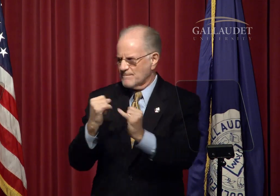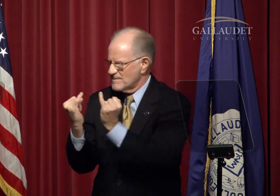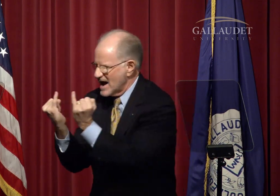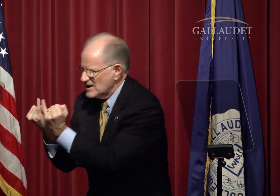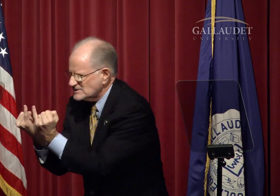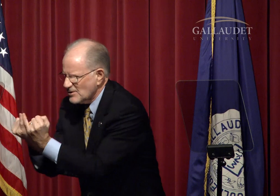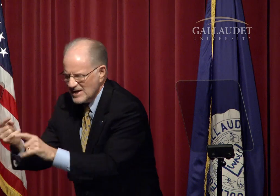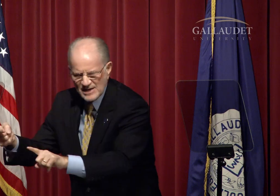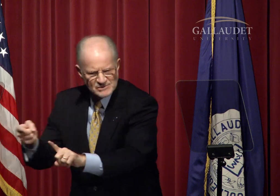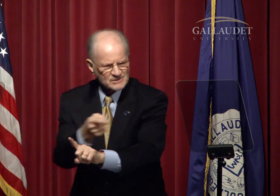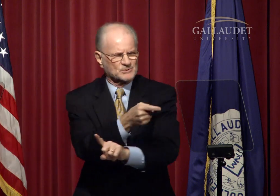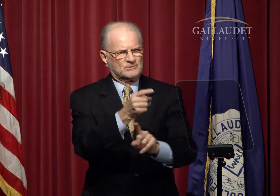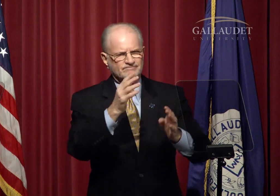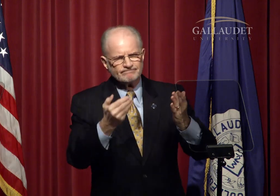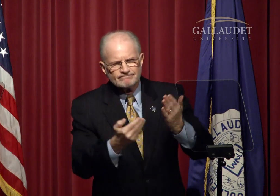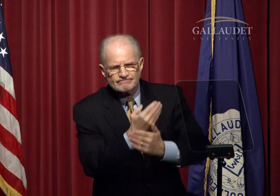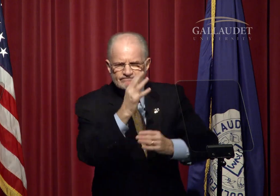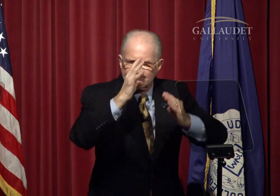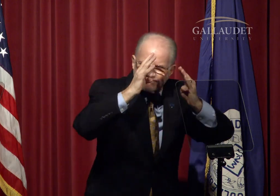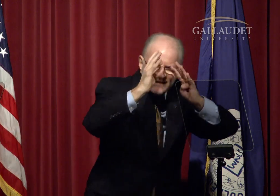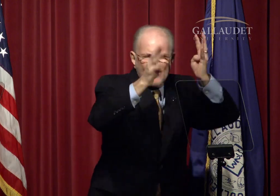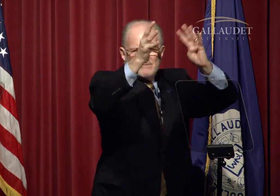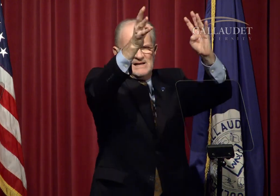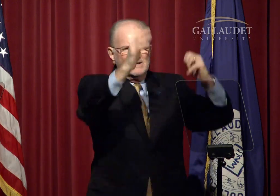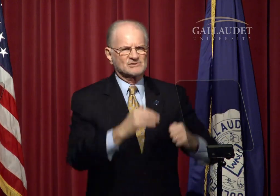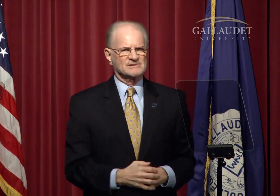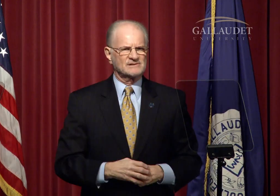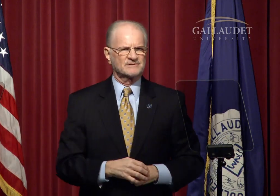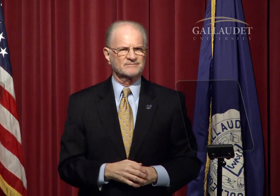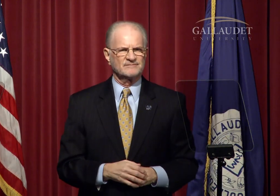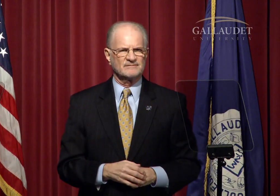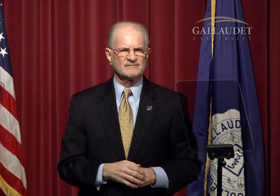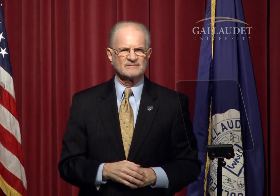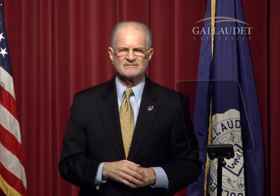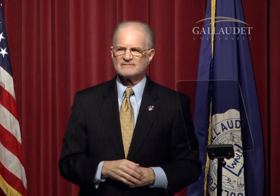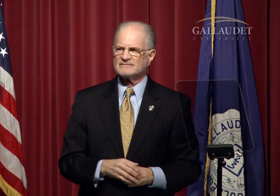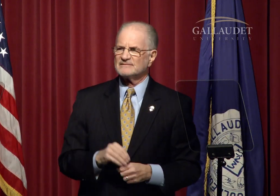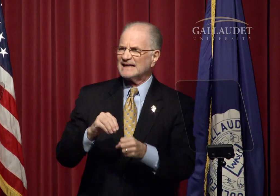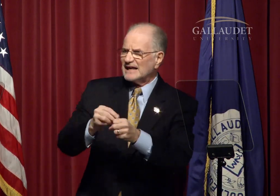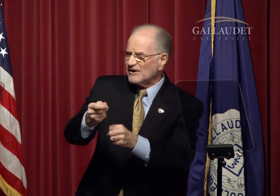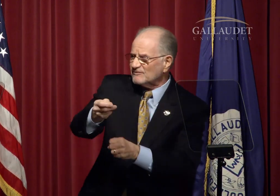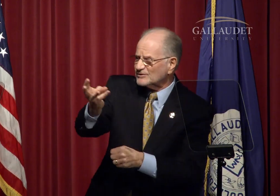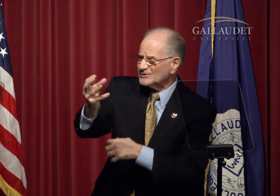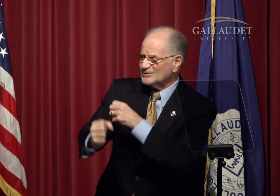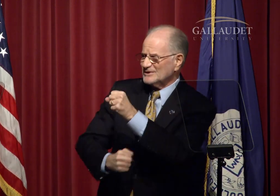from Isolation to Innovation.